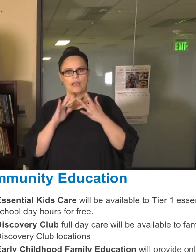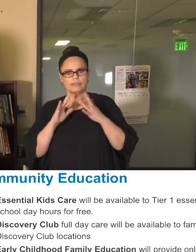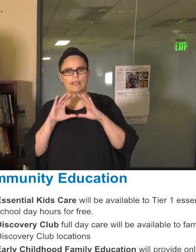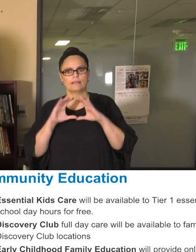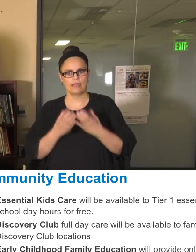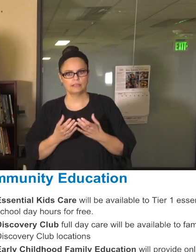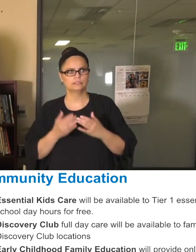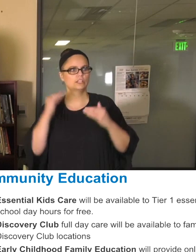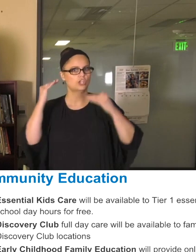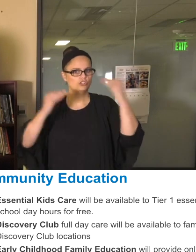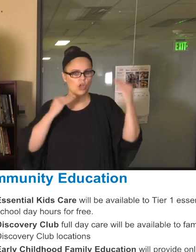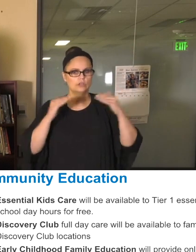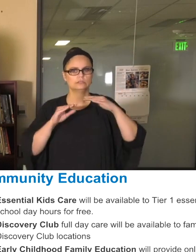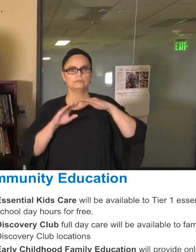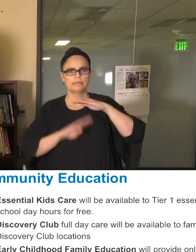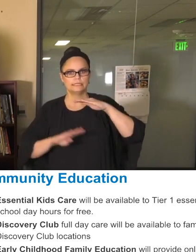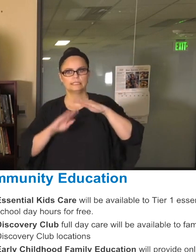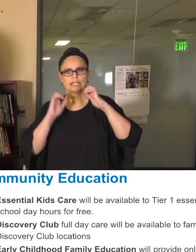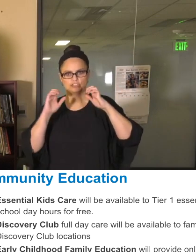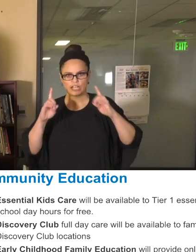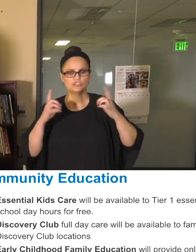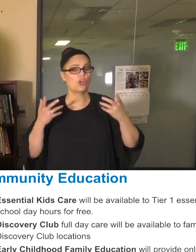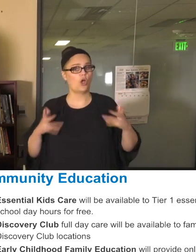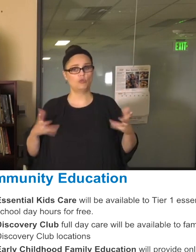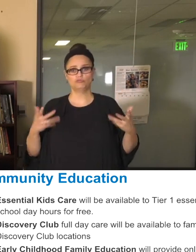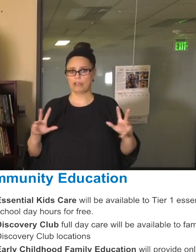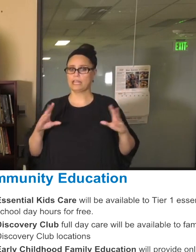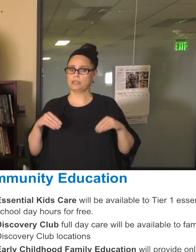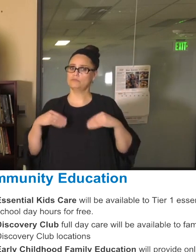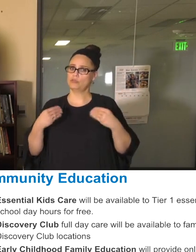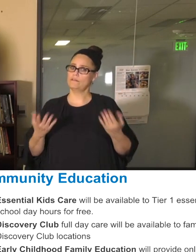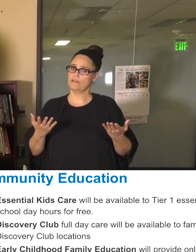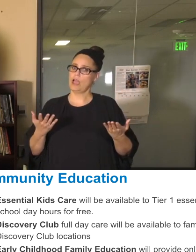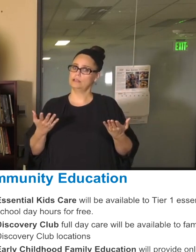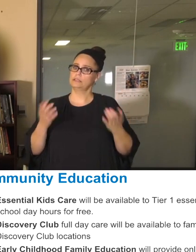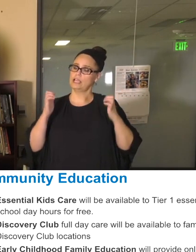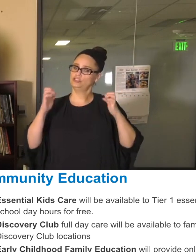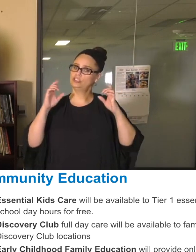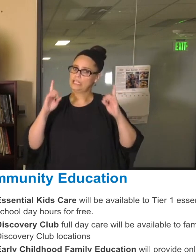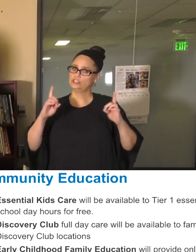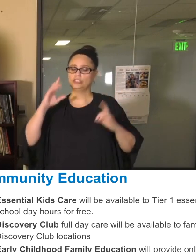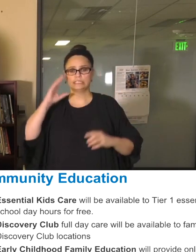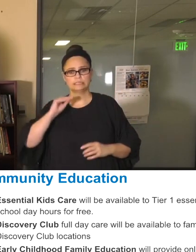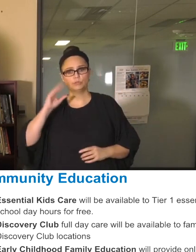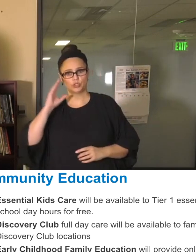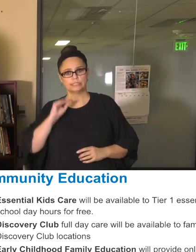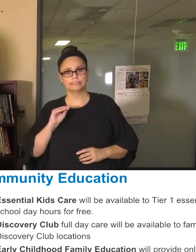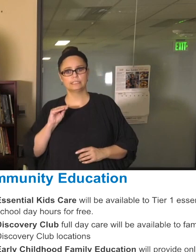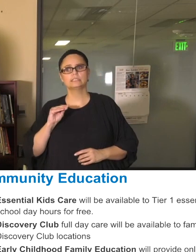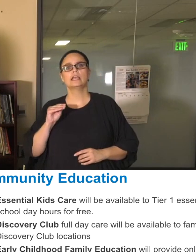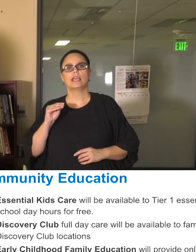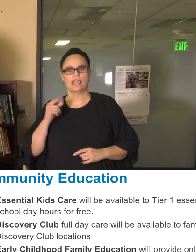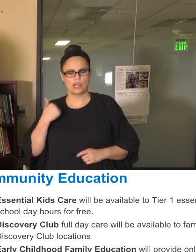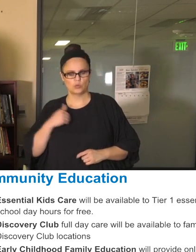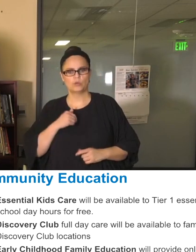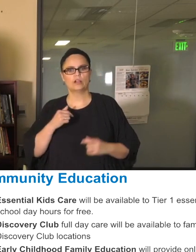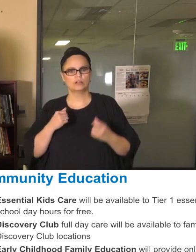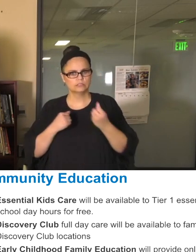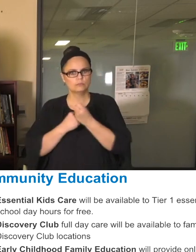education already provides a great deal of online education experiences and we'll look to bolster that and continue what